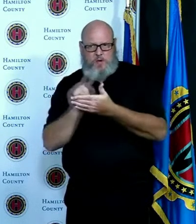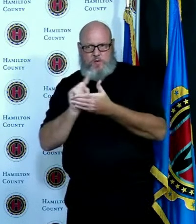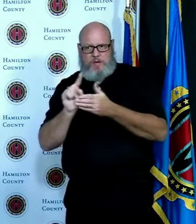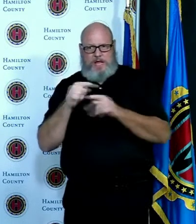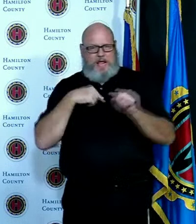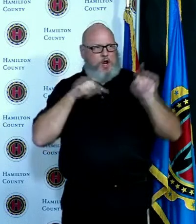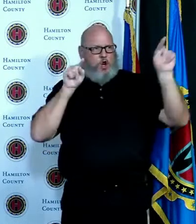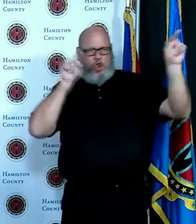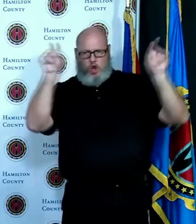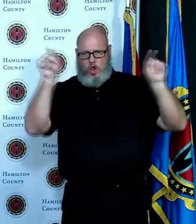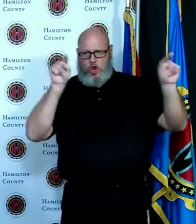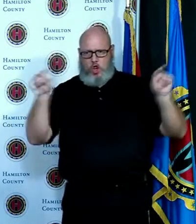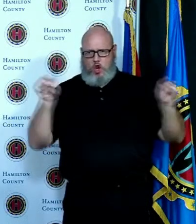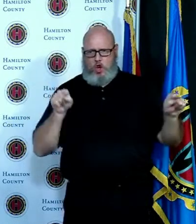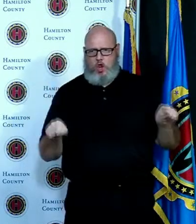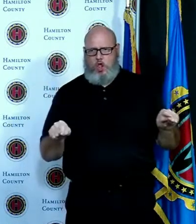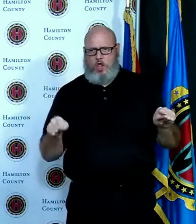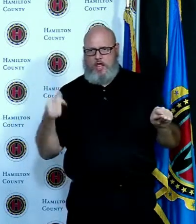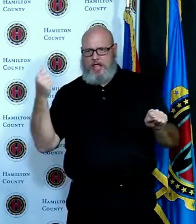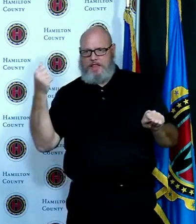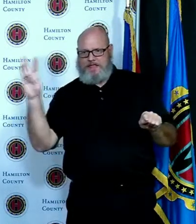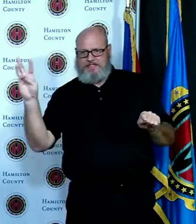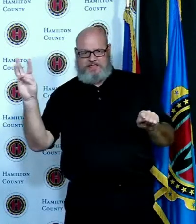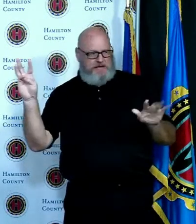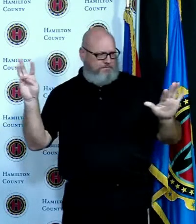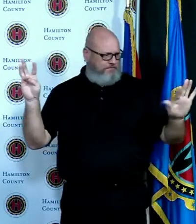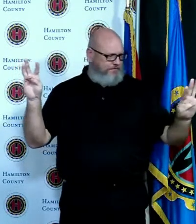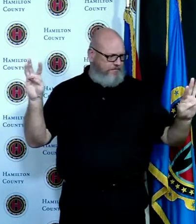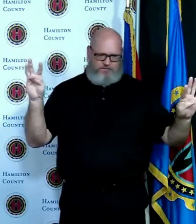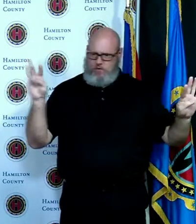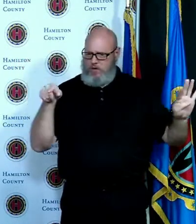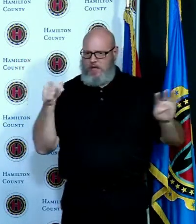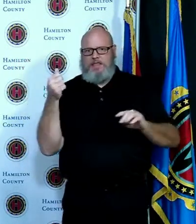so again you can see a fairly dramatic increase especially if you're talking percentages